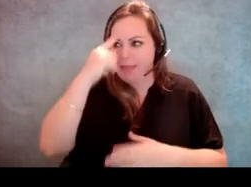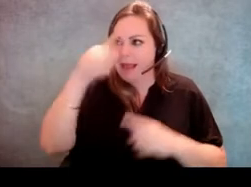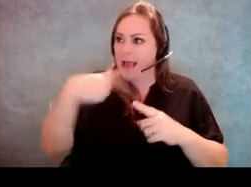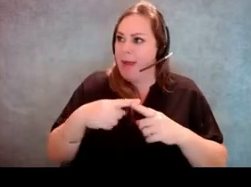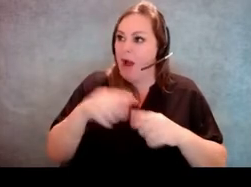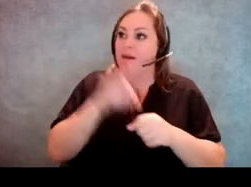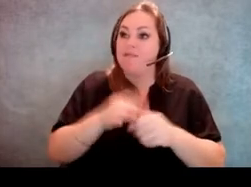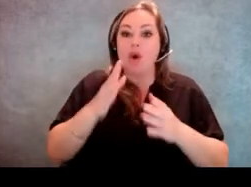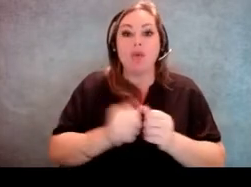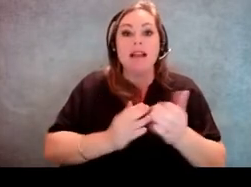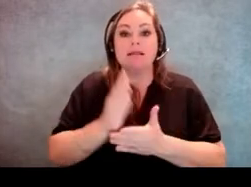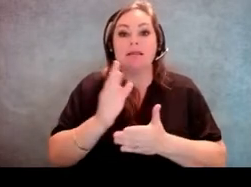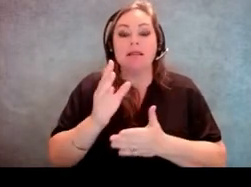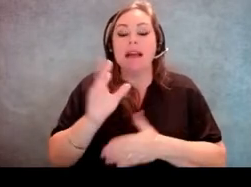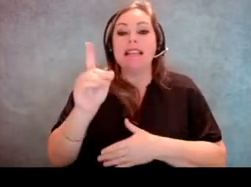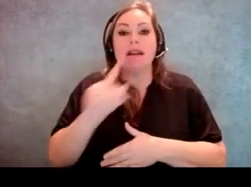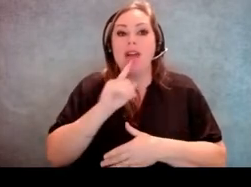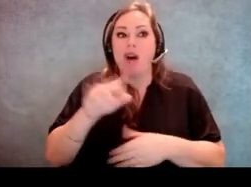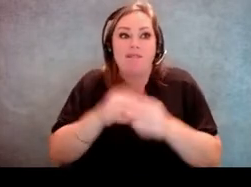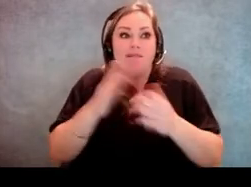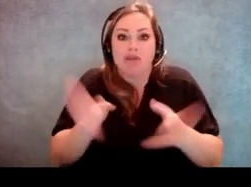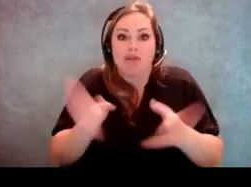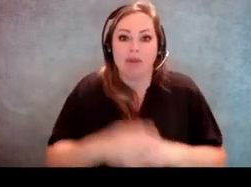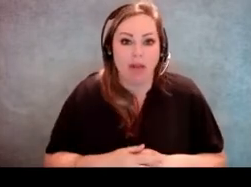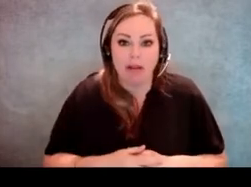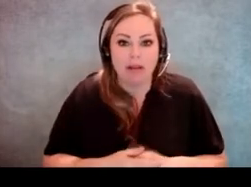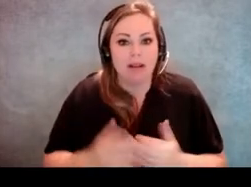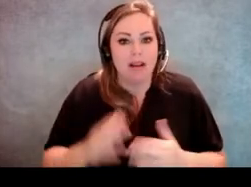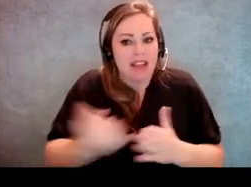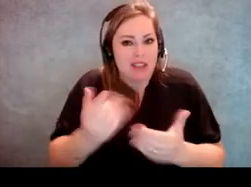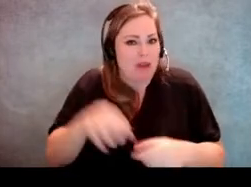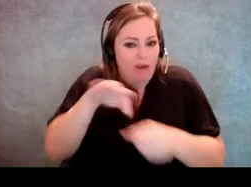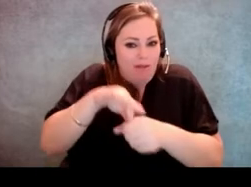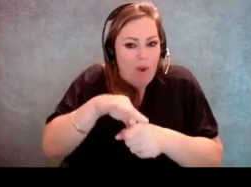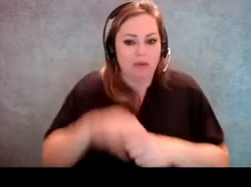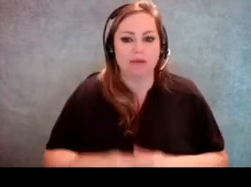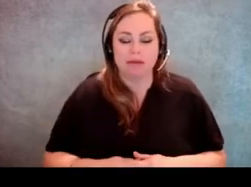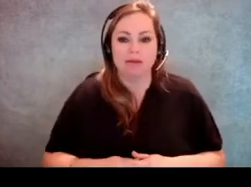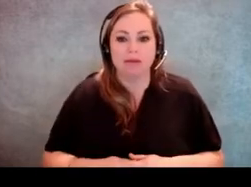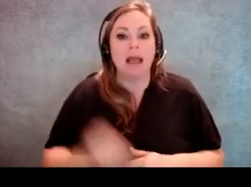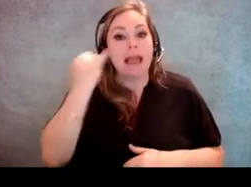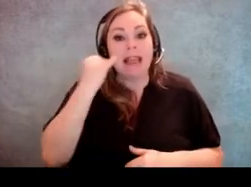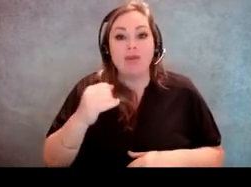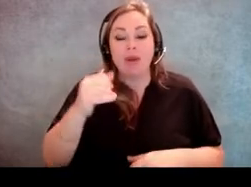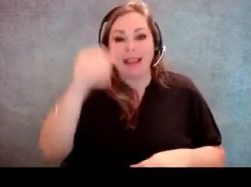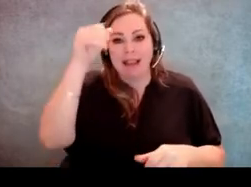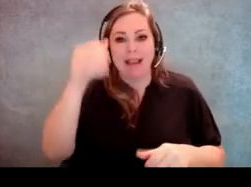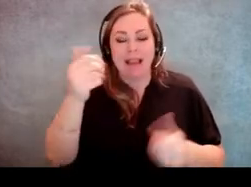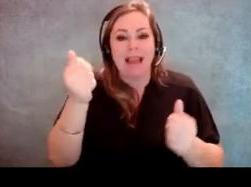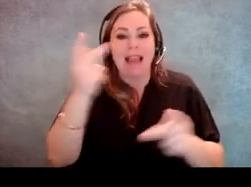disabilities are voters first. They really just wanna vote and so if we just keep it simple and not